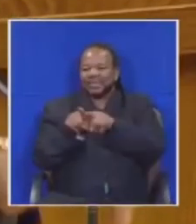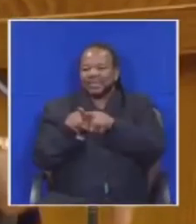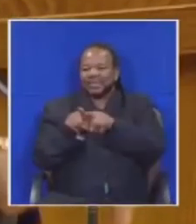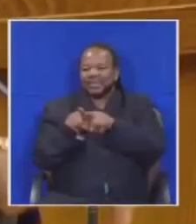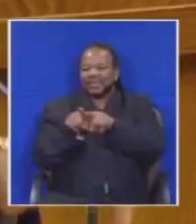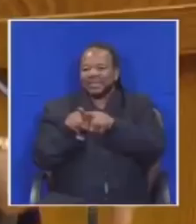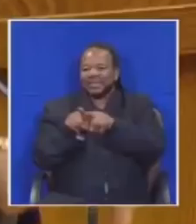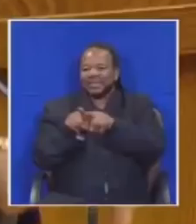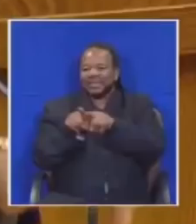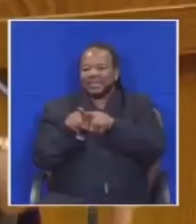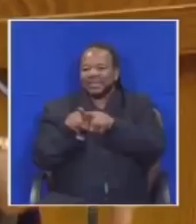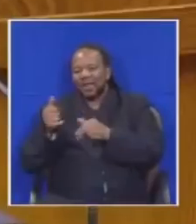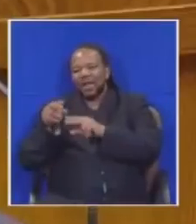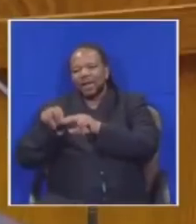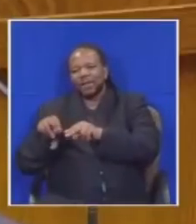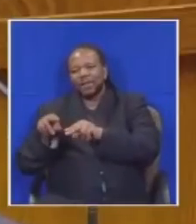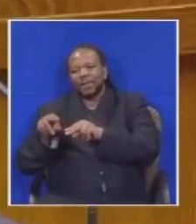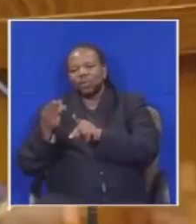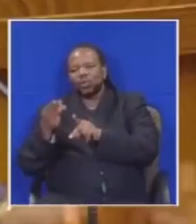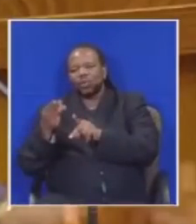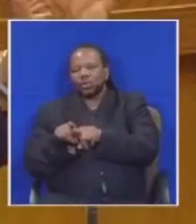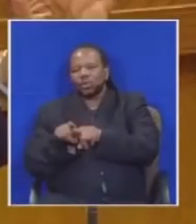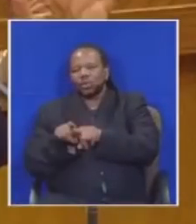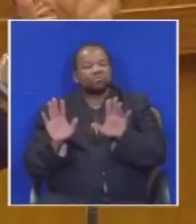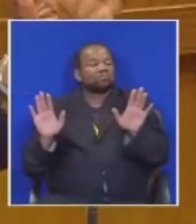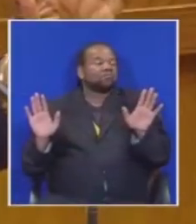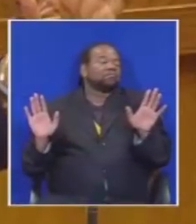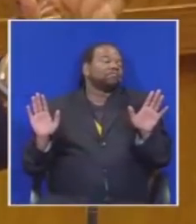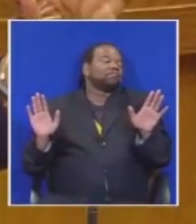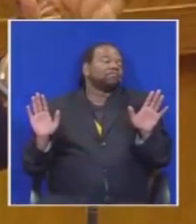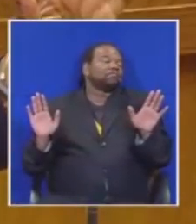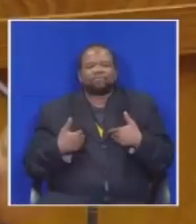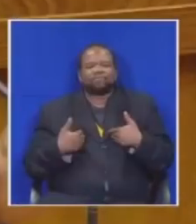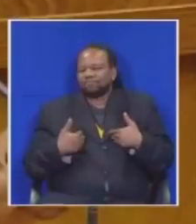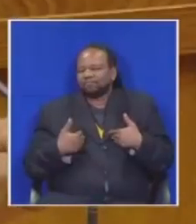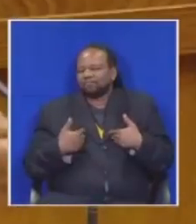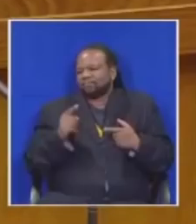That is up to those who do it It's not my call. Thank you.